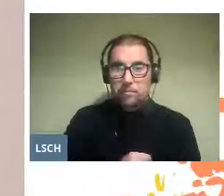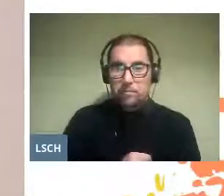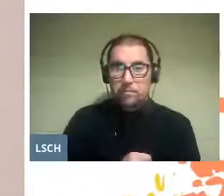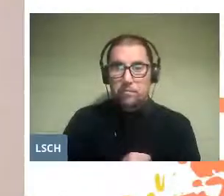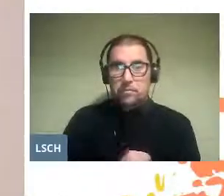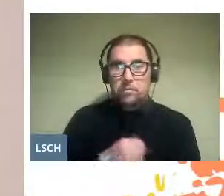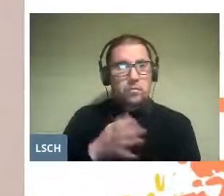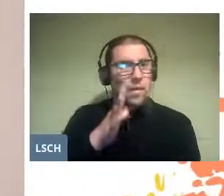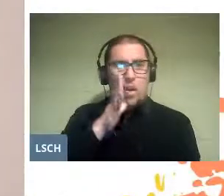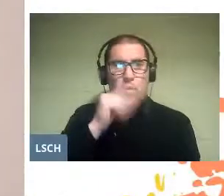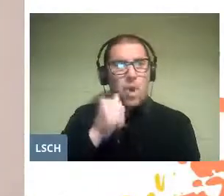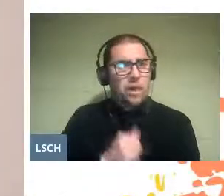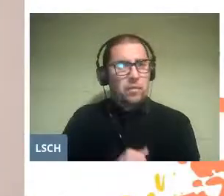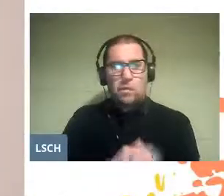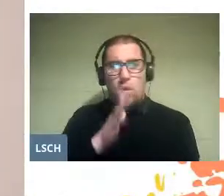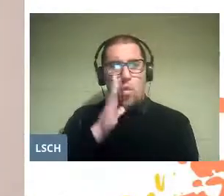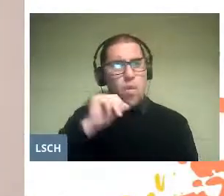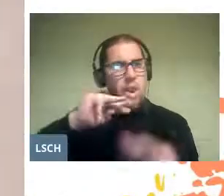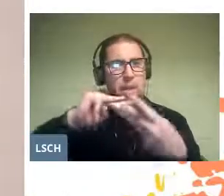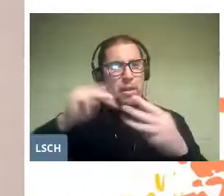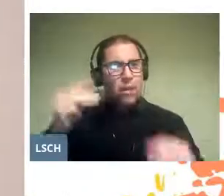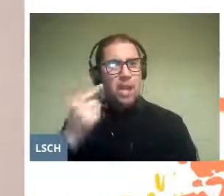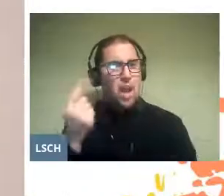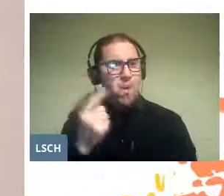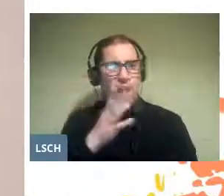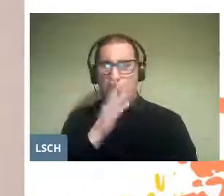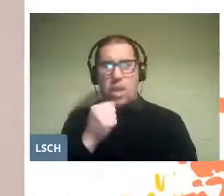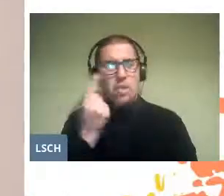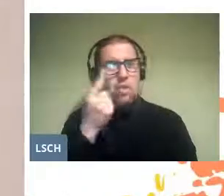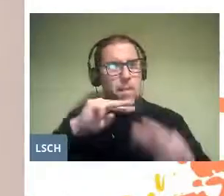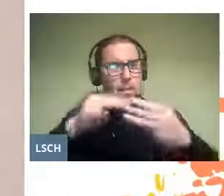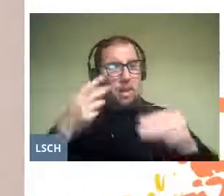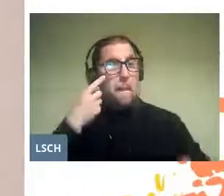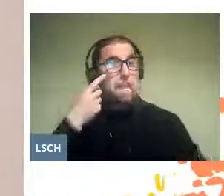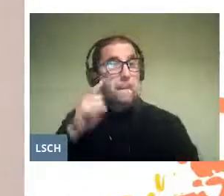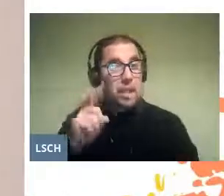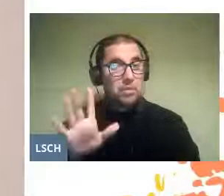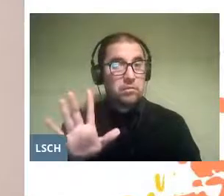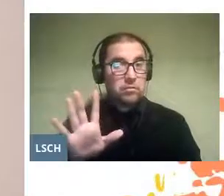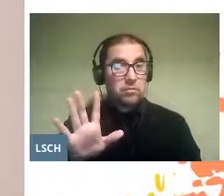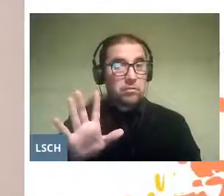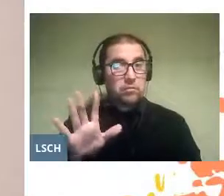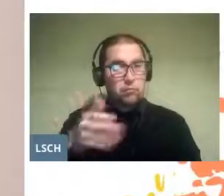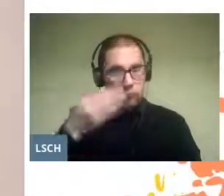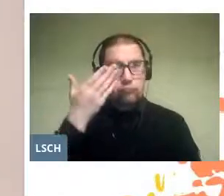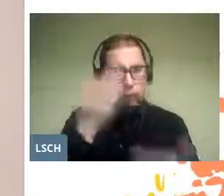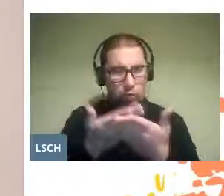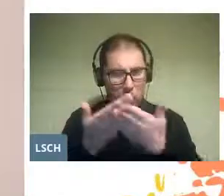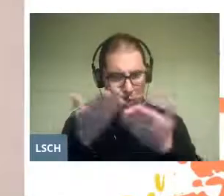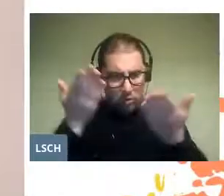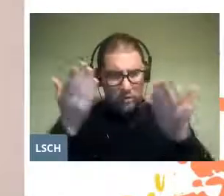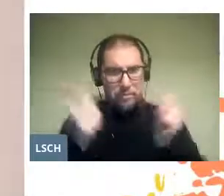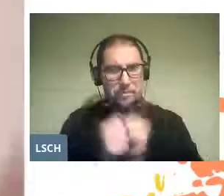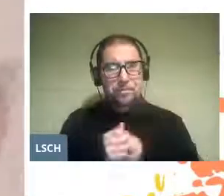There is no single methodology to achieve this, but I propose the following: